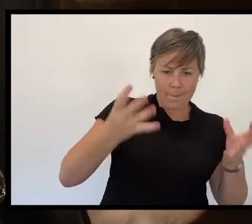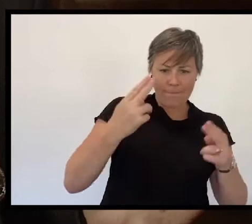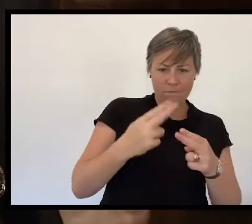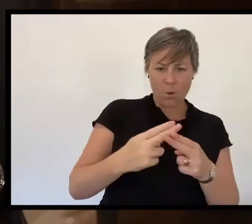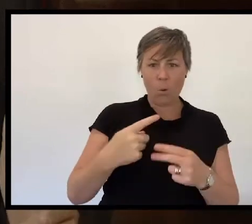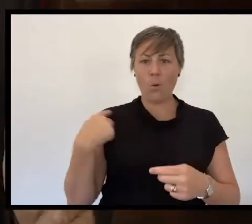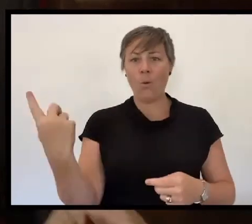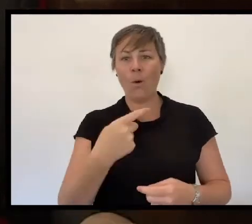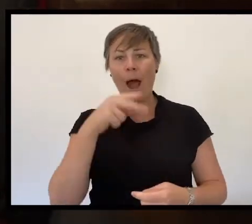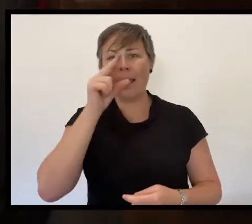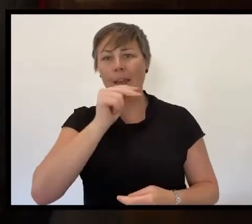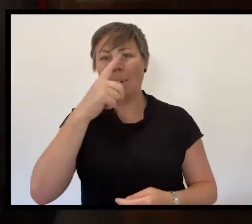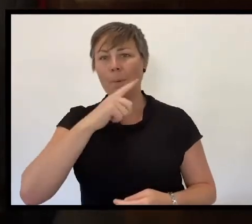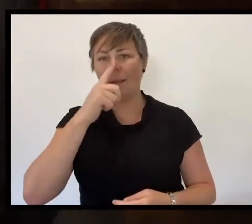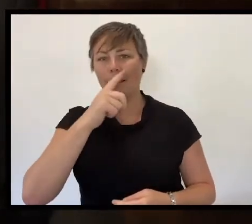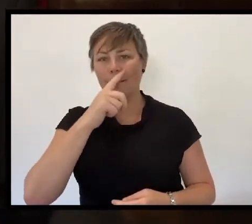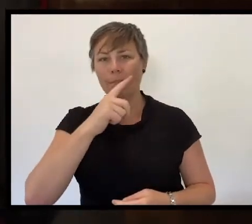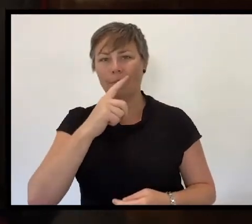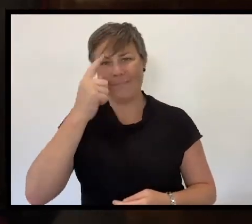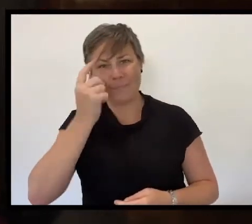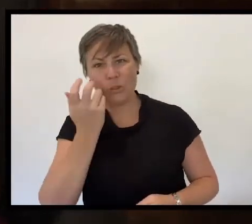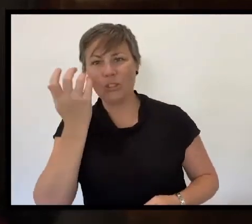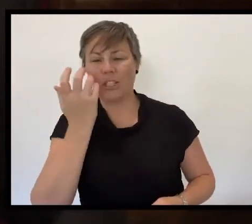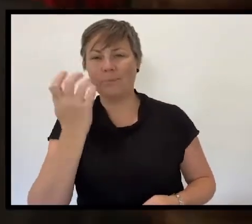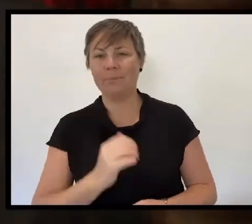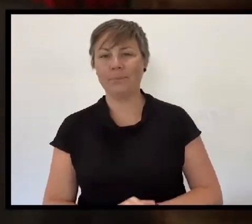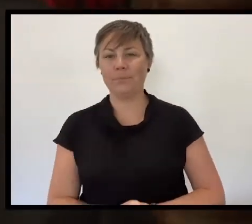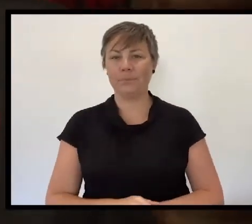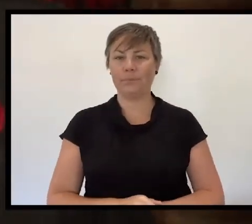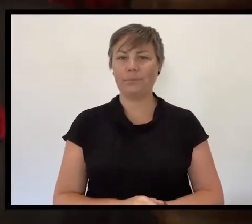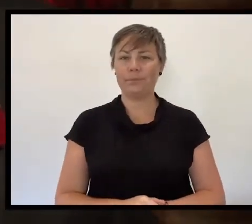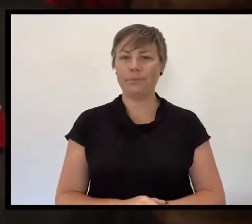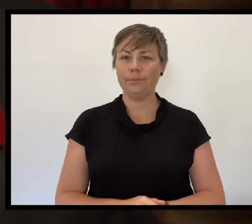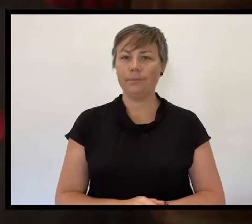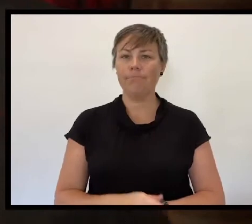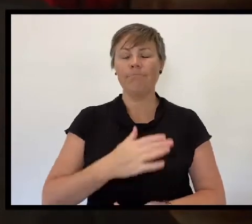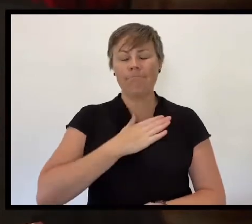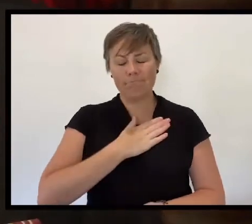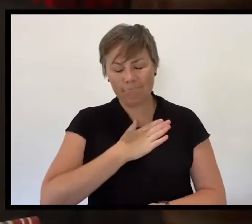and the future for which they were fighting. It is our honour to also feature